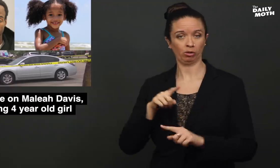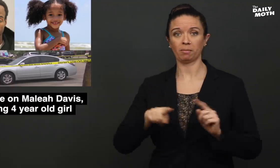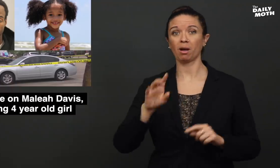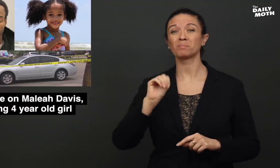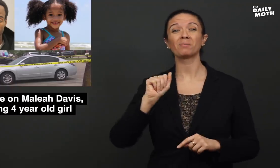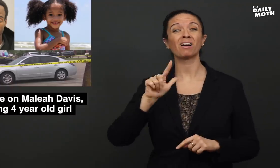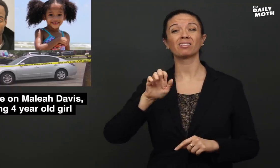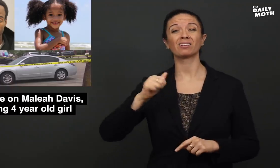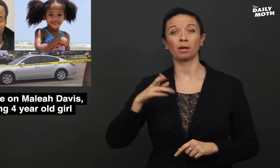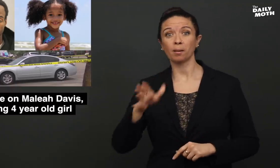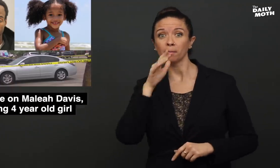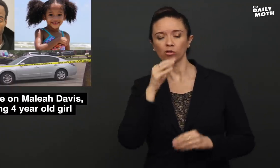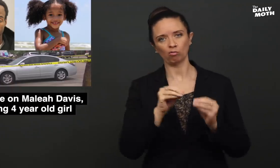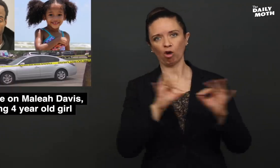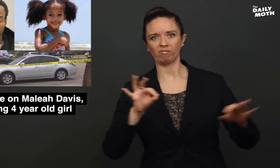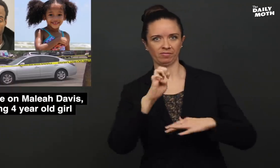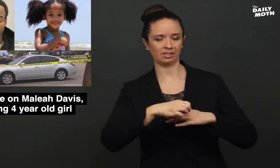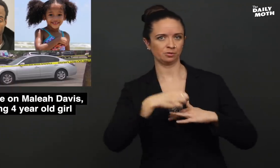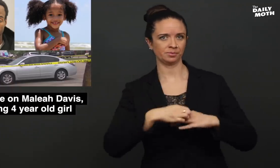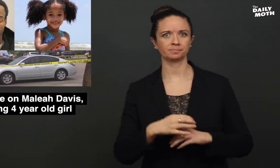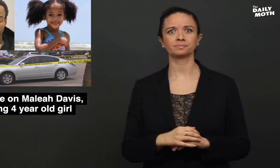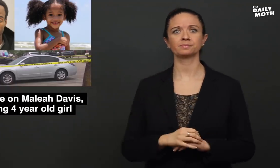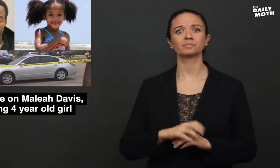with her, but the mother broke off the engagement.